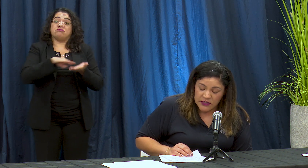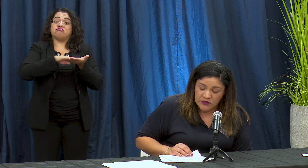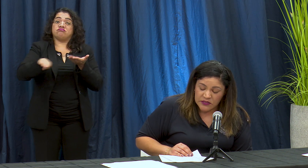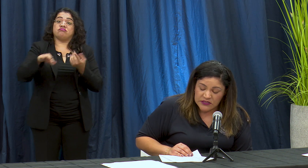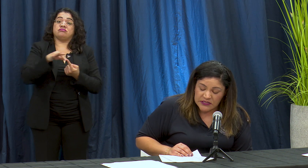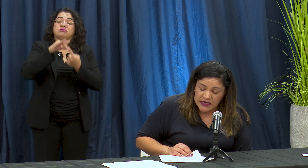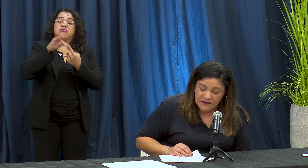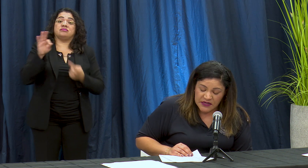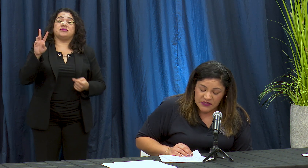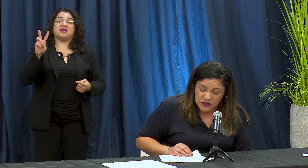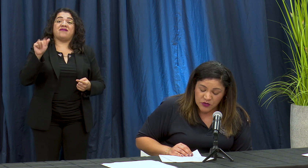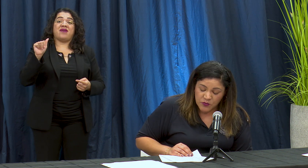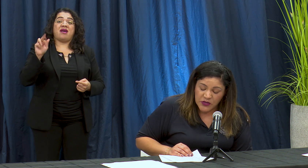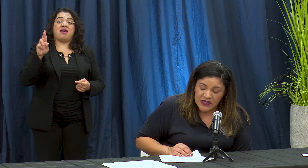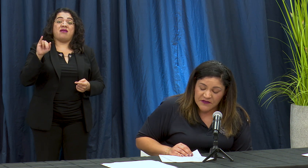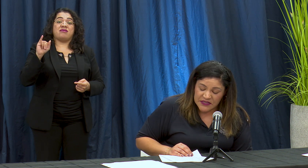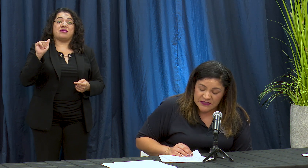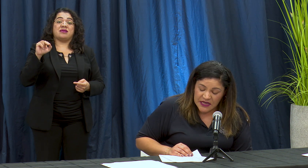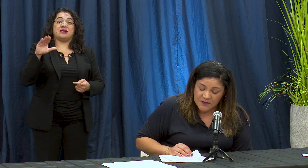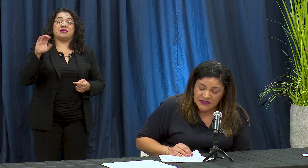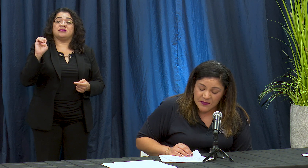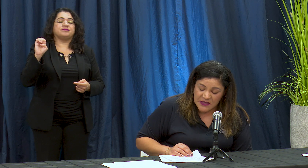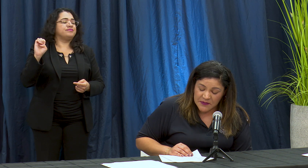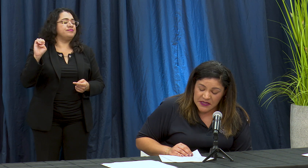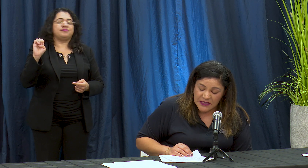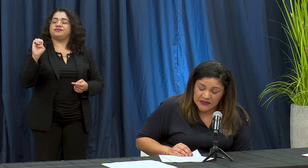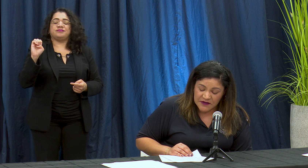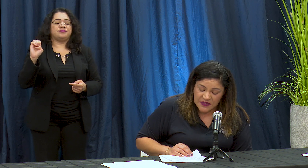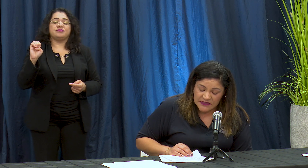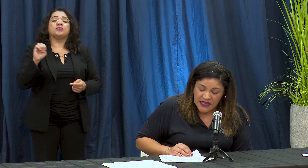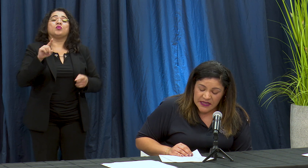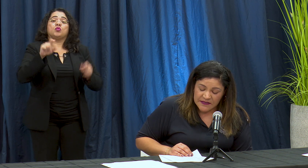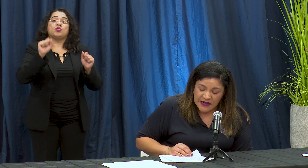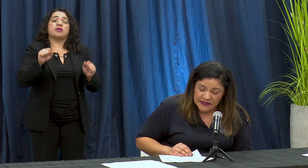que solicit an a variation pueden avance our más rápida meant a a travis de la